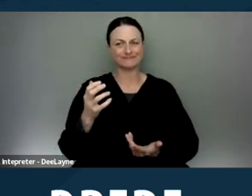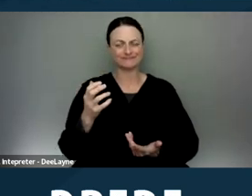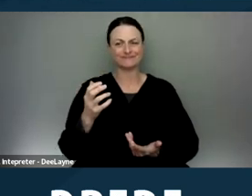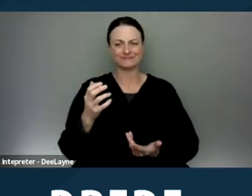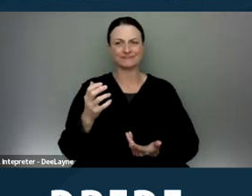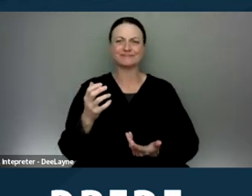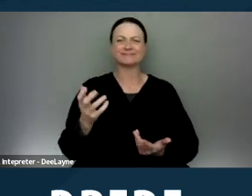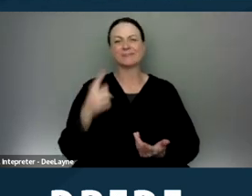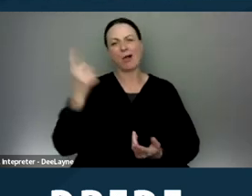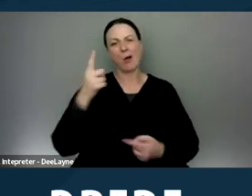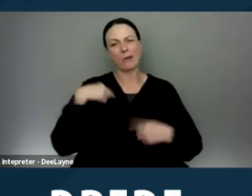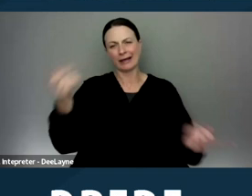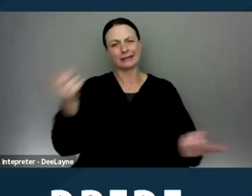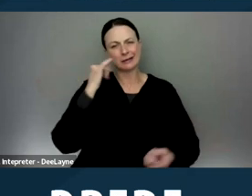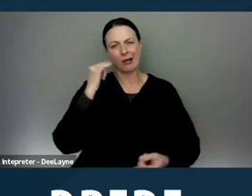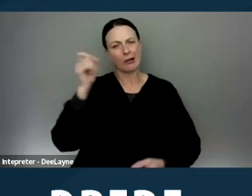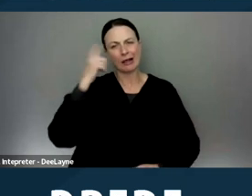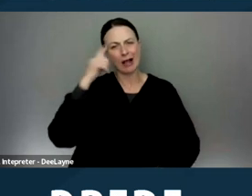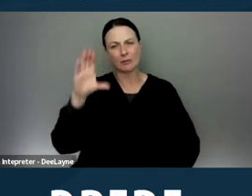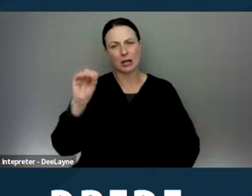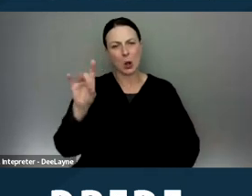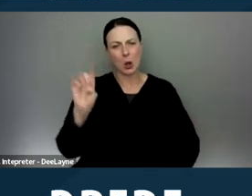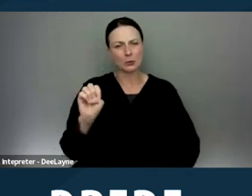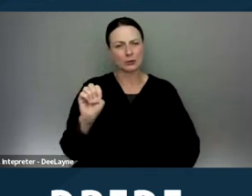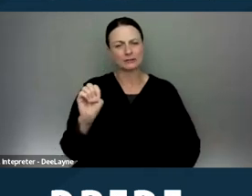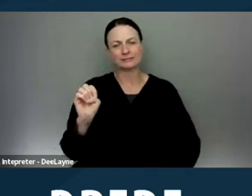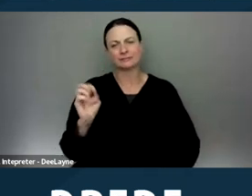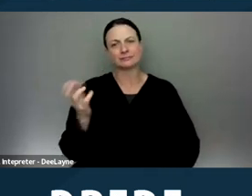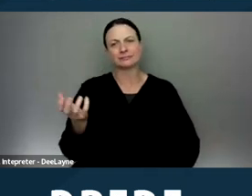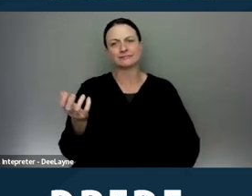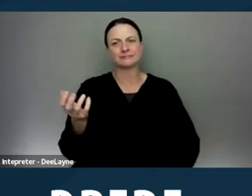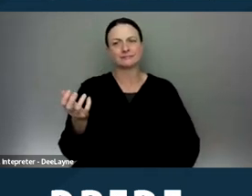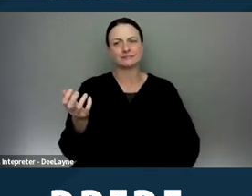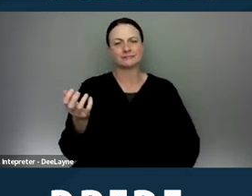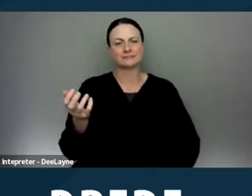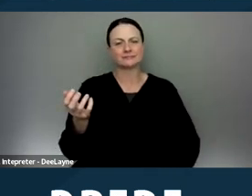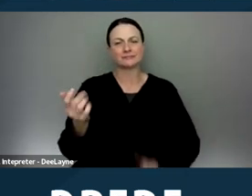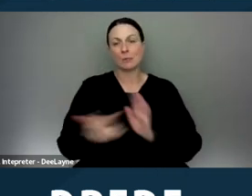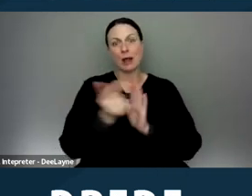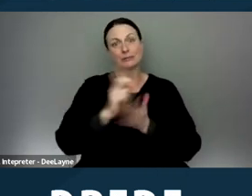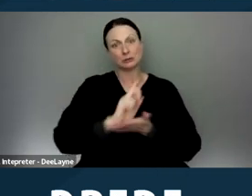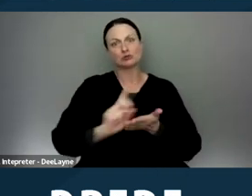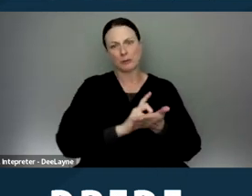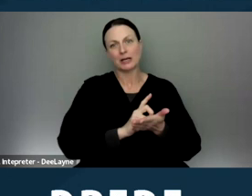So there's always been a California government code that prohibits discrimination and housing.